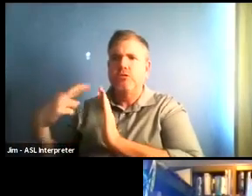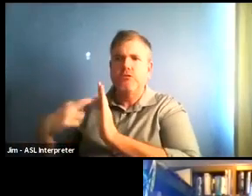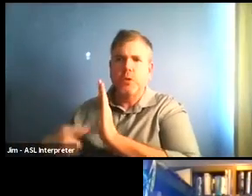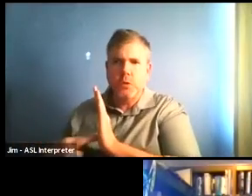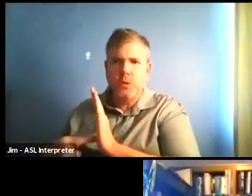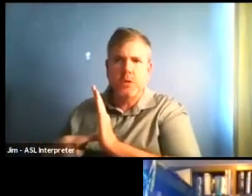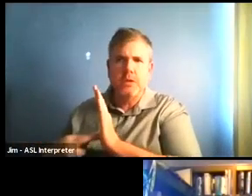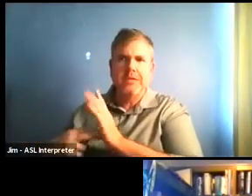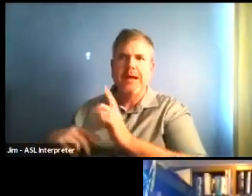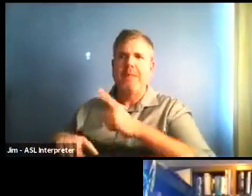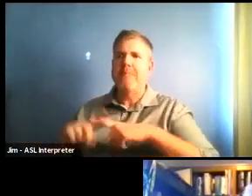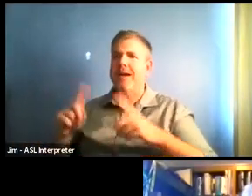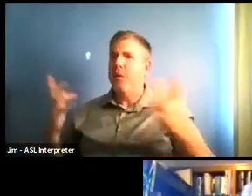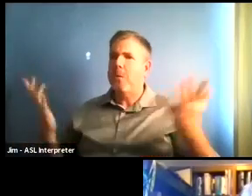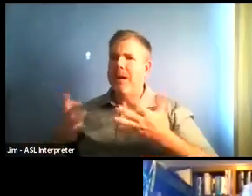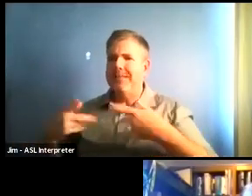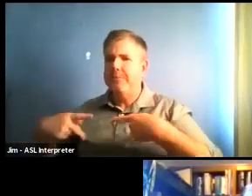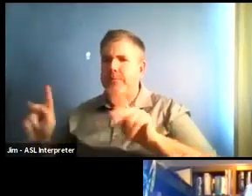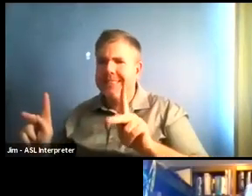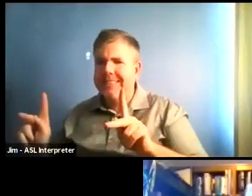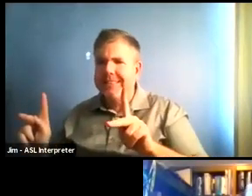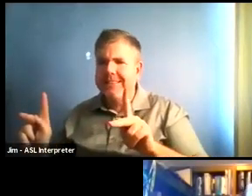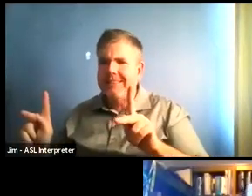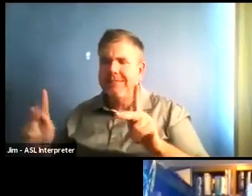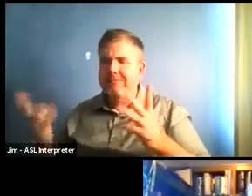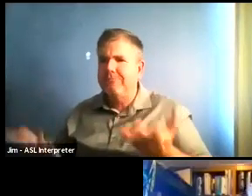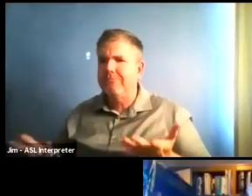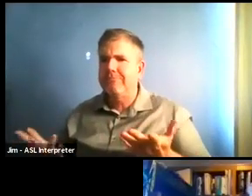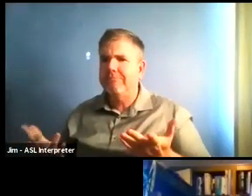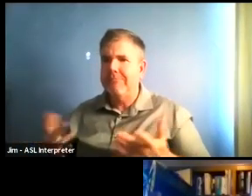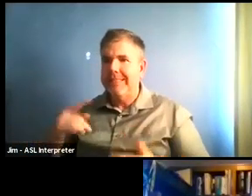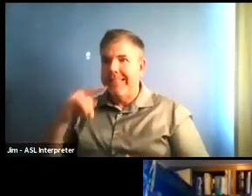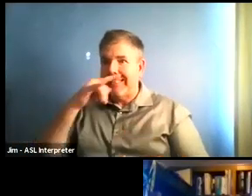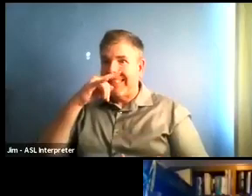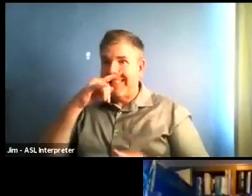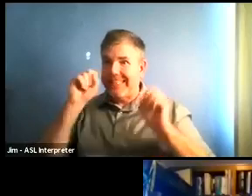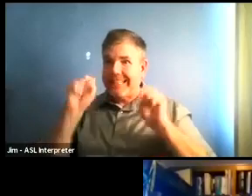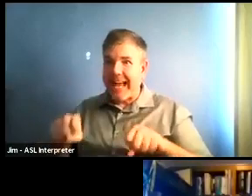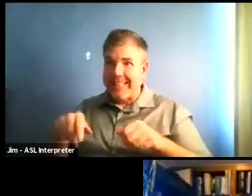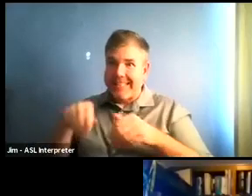our our kids to be in gymnasiums six feet apart? Are they to be outside or they'd be